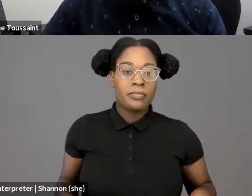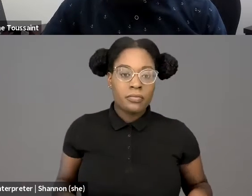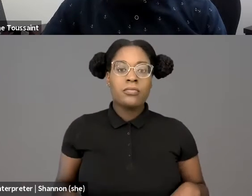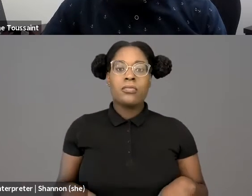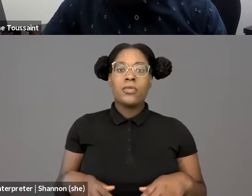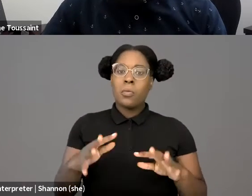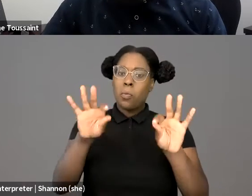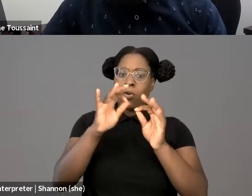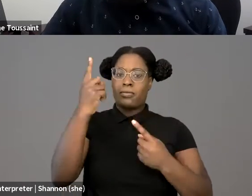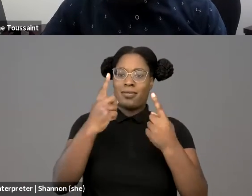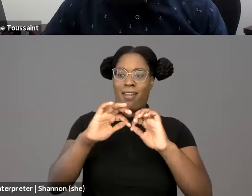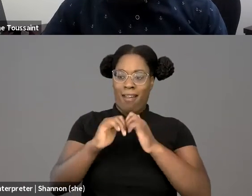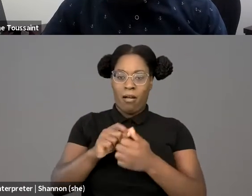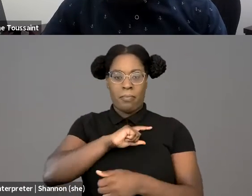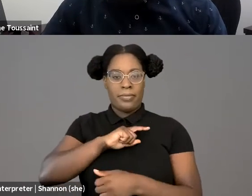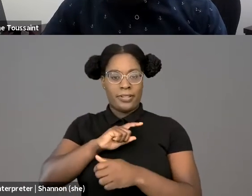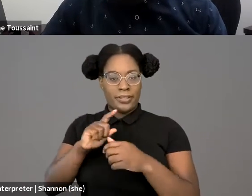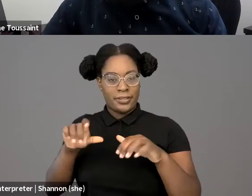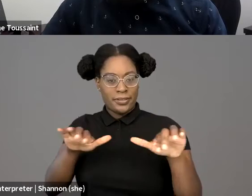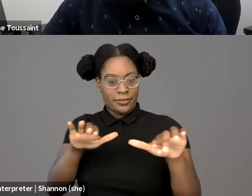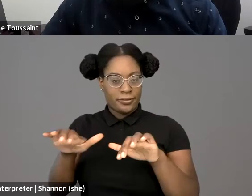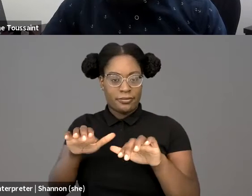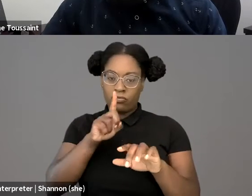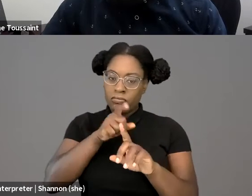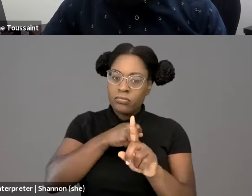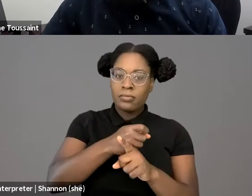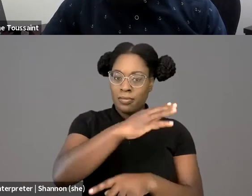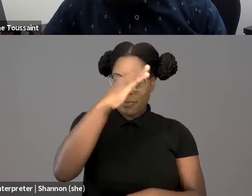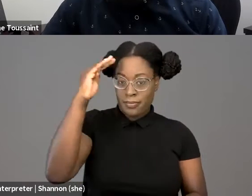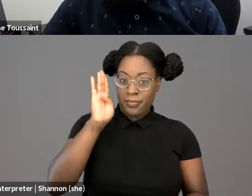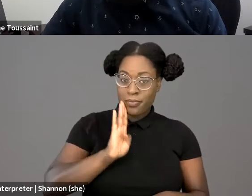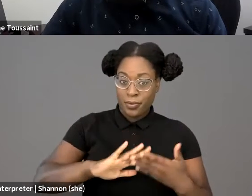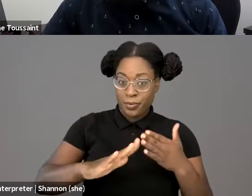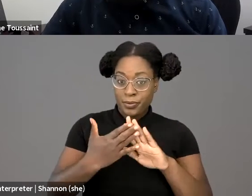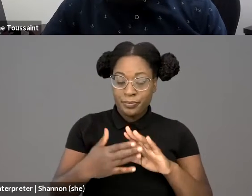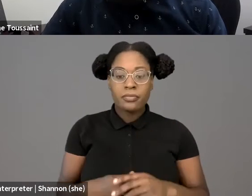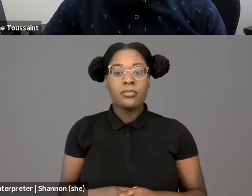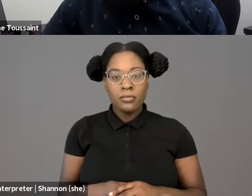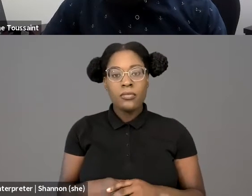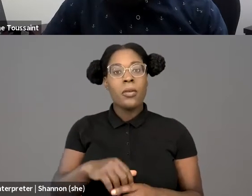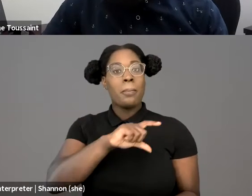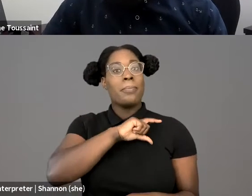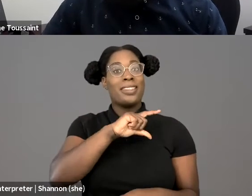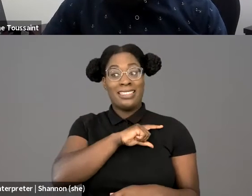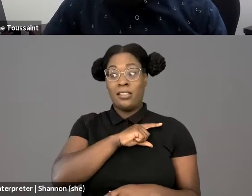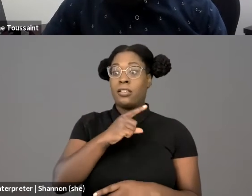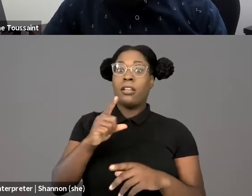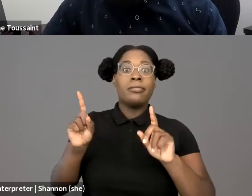So, increased surveillance alone is likely to deter some police conduct violence,